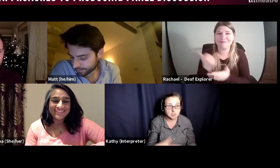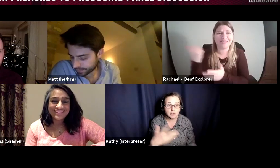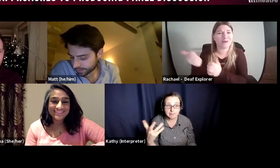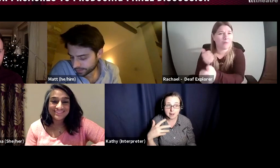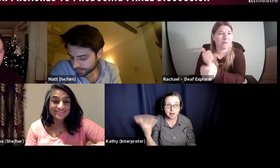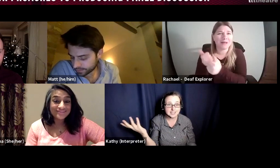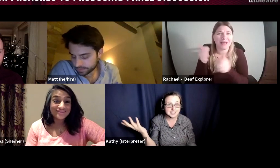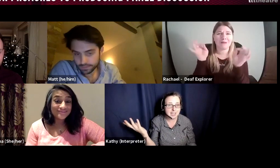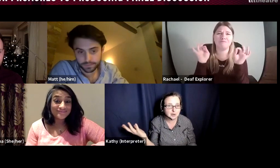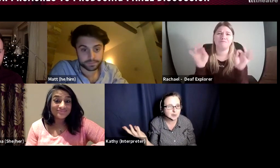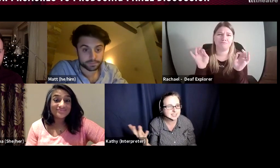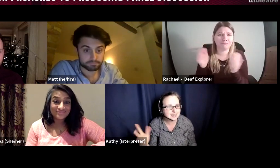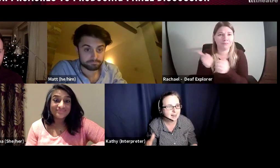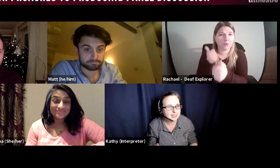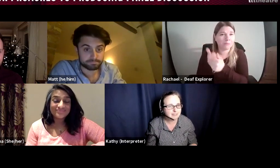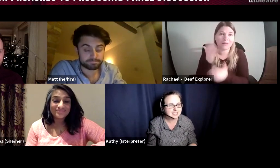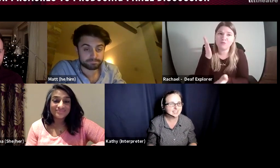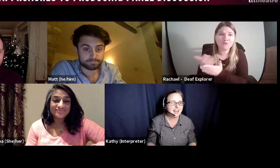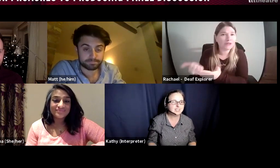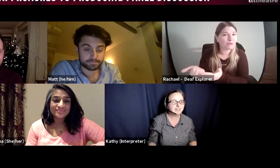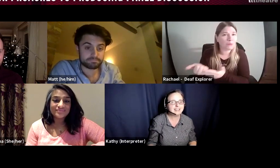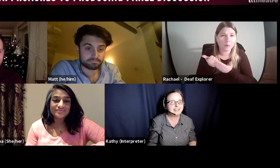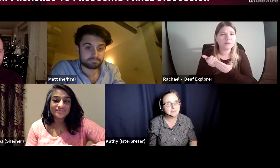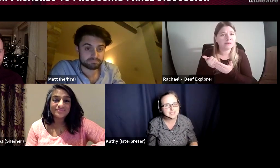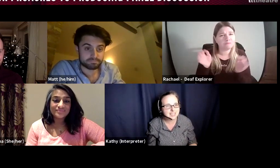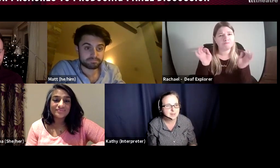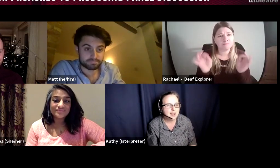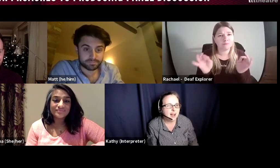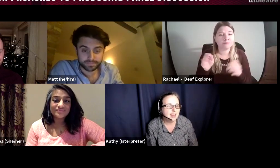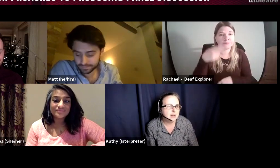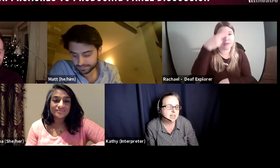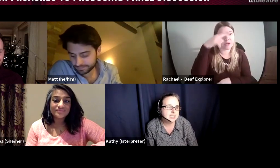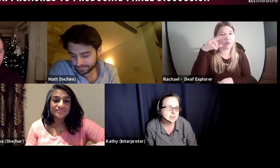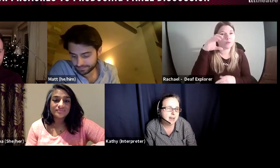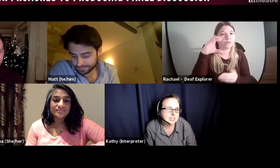I'm marketing their course, I don't know if that's allowed, Deafinitely Theatre, but it is an amazing